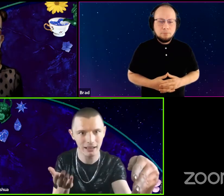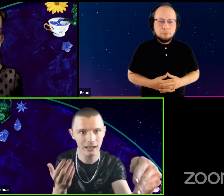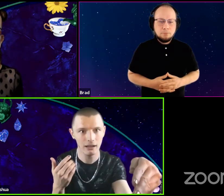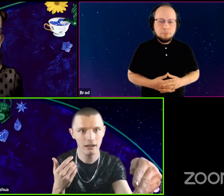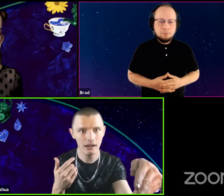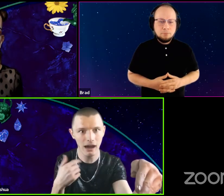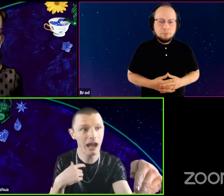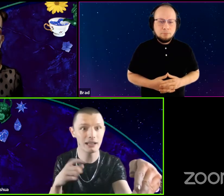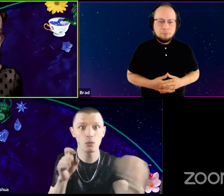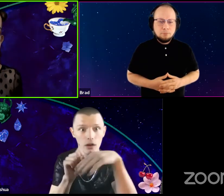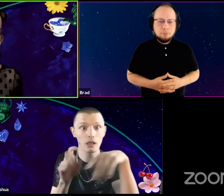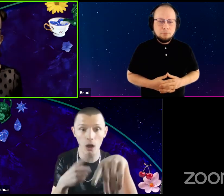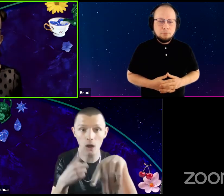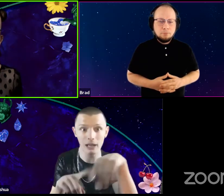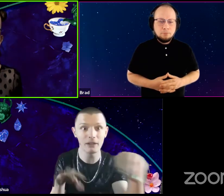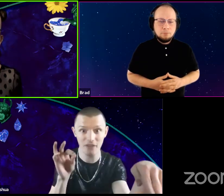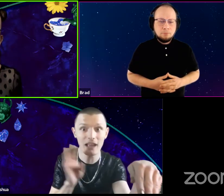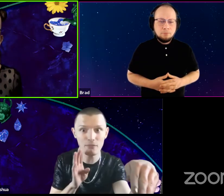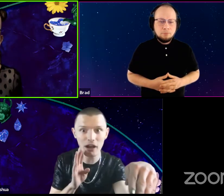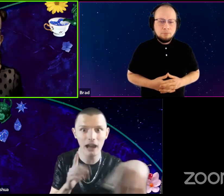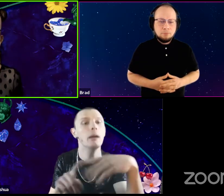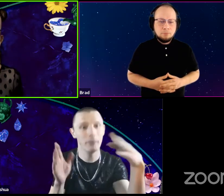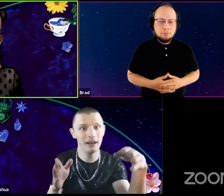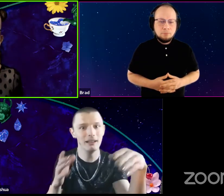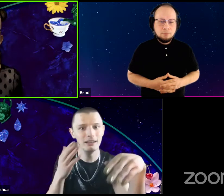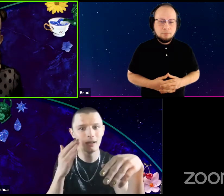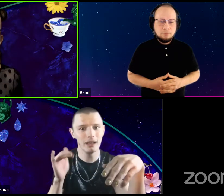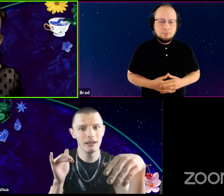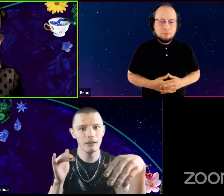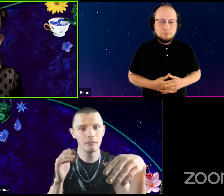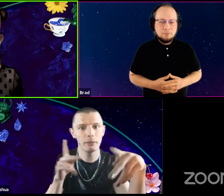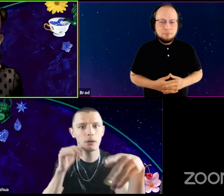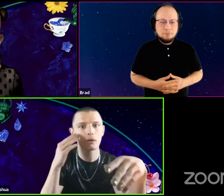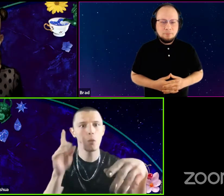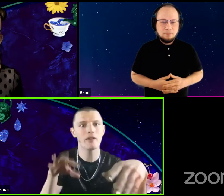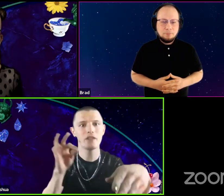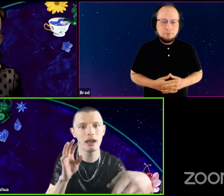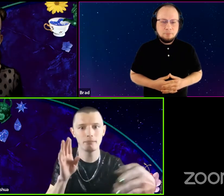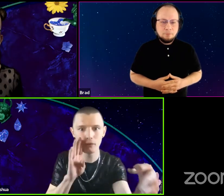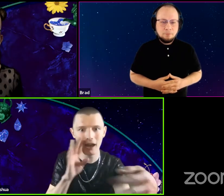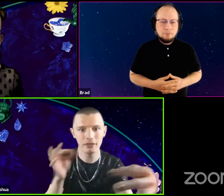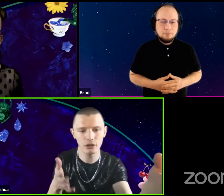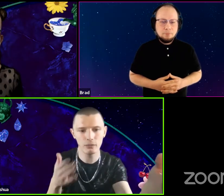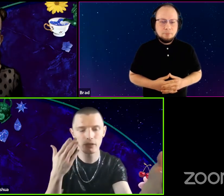Like I had to work a long time to find Brad, but you know that people don't know where to find Brad the interpreter.